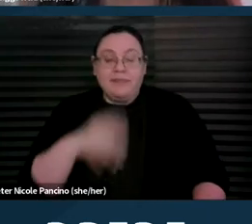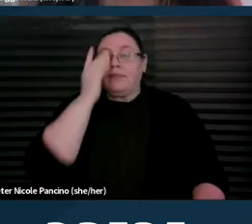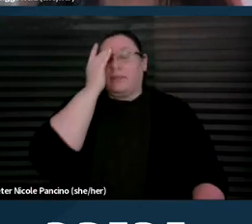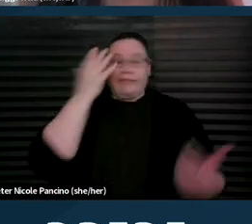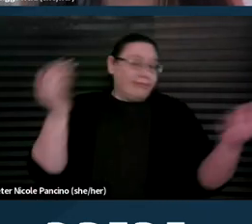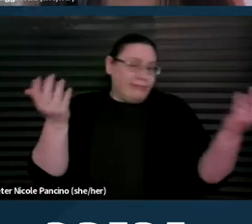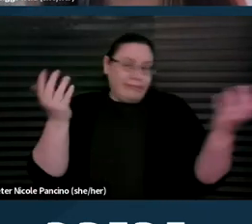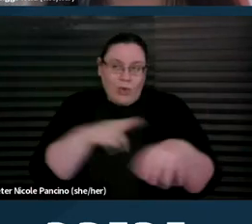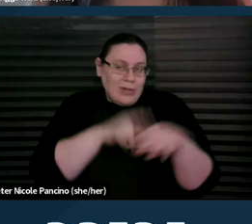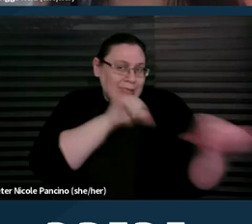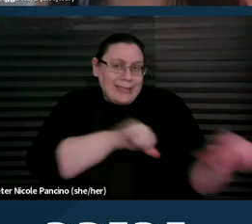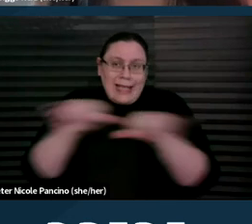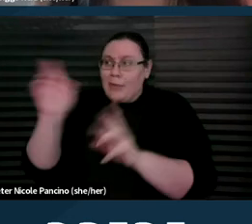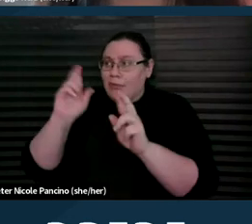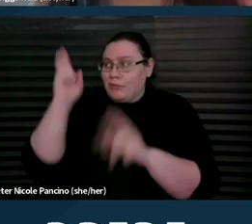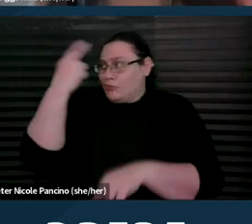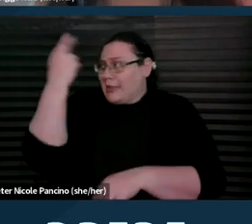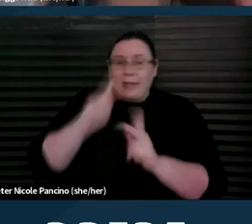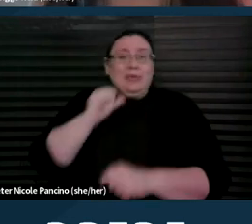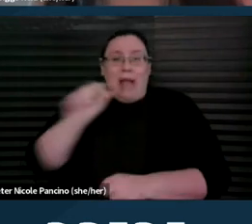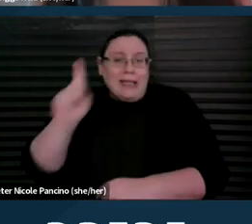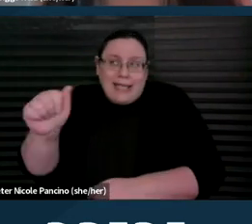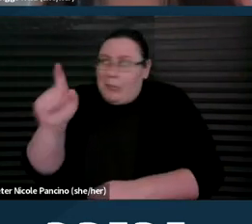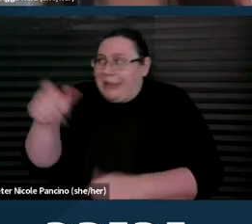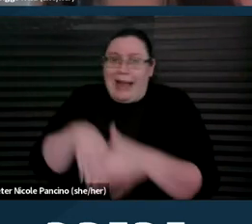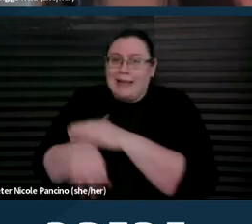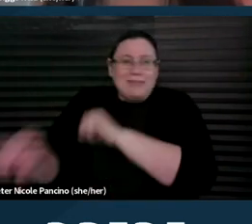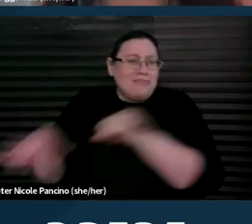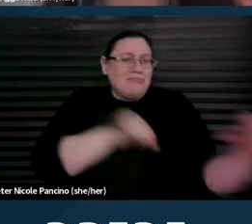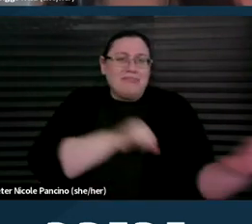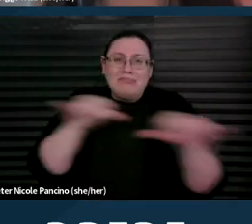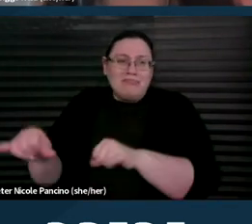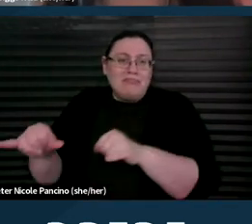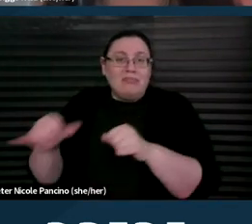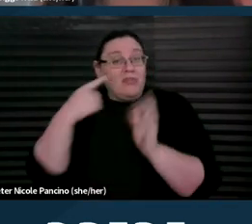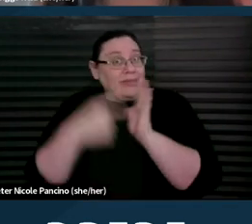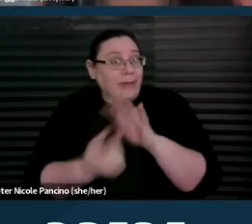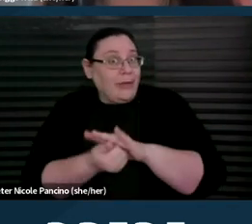that non-disabled people need access to these services, like abortion, to protect their lives,